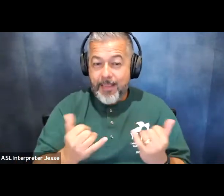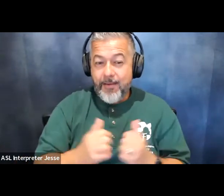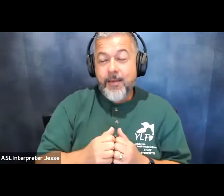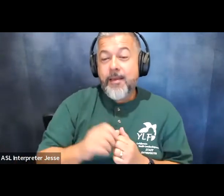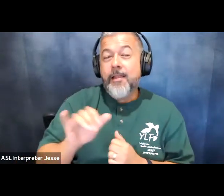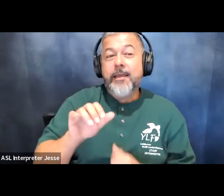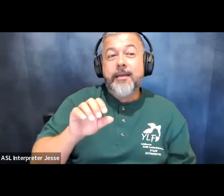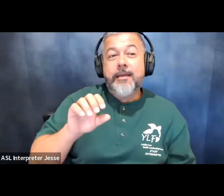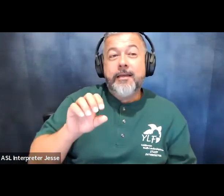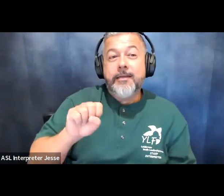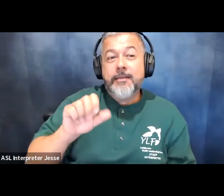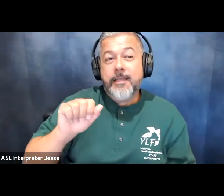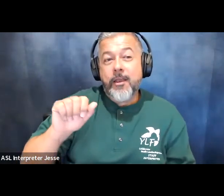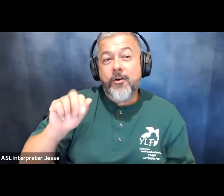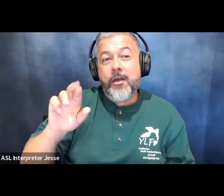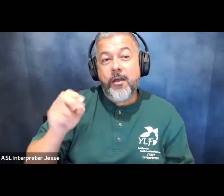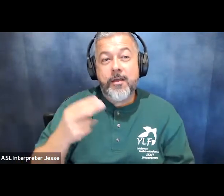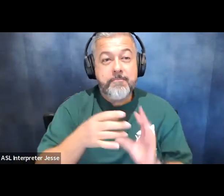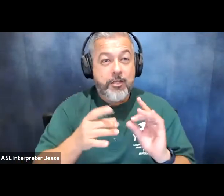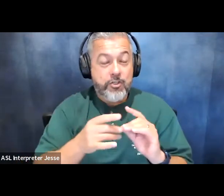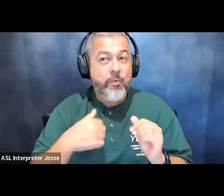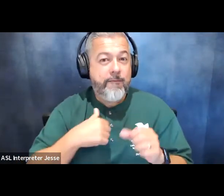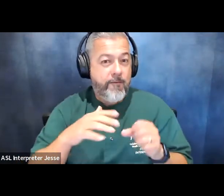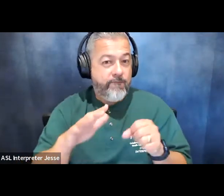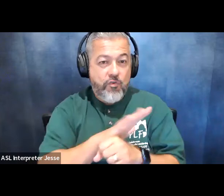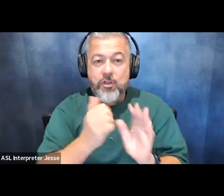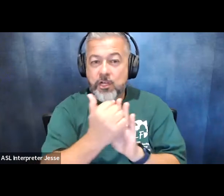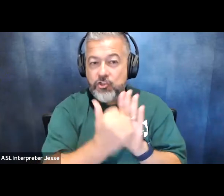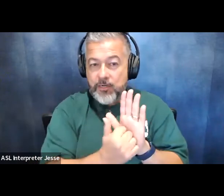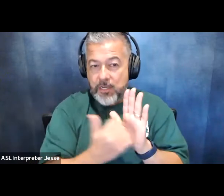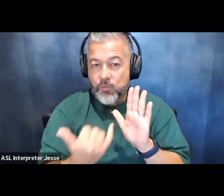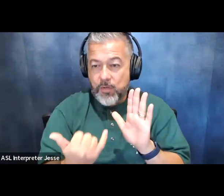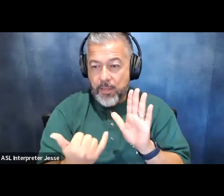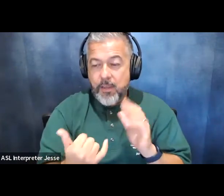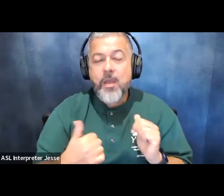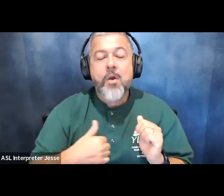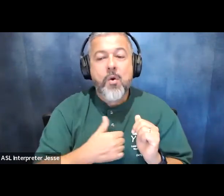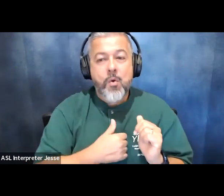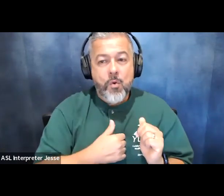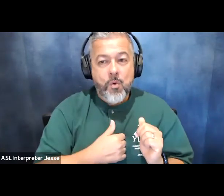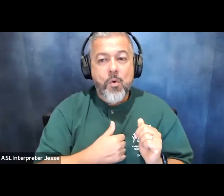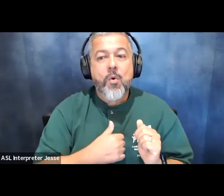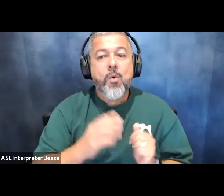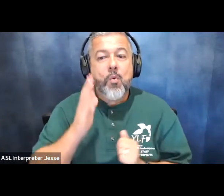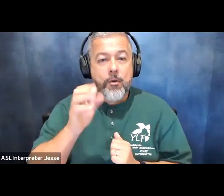of mentioned earlier we have a full agenda for you guys today uh we will be on here for about